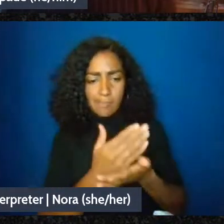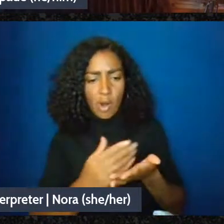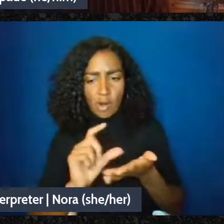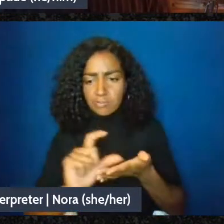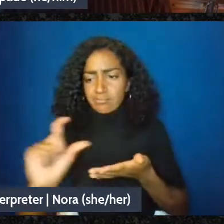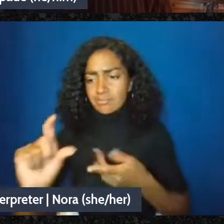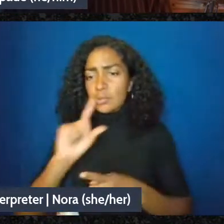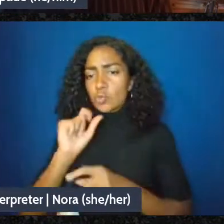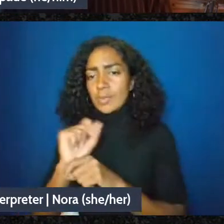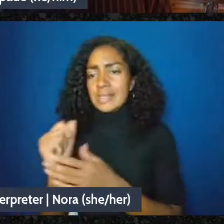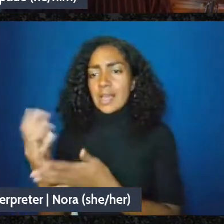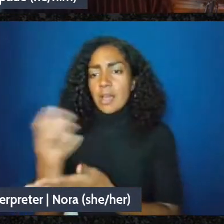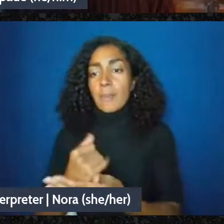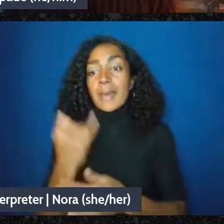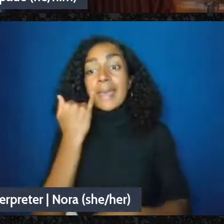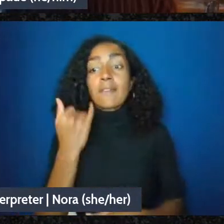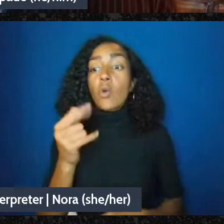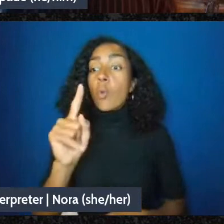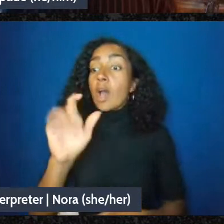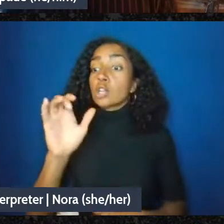you give them a t-shirt that's worth fifteen dollars or twenty dollars,